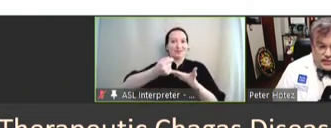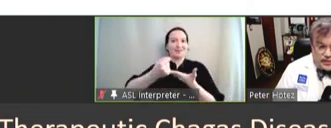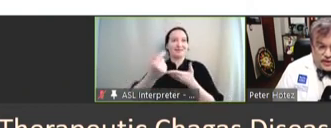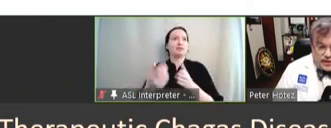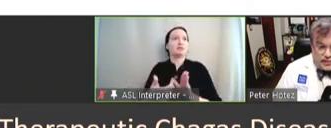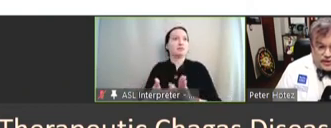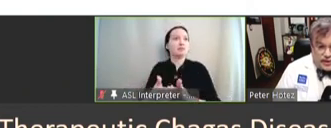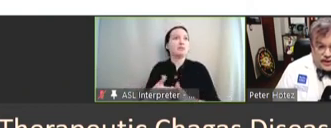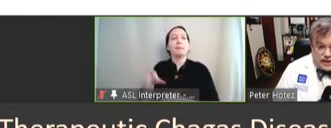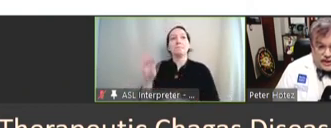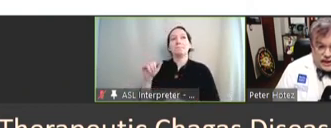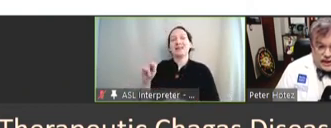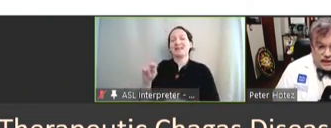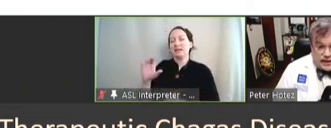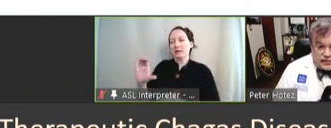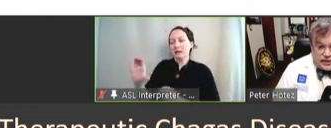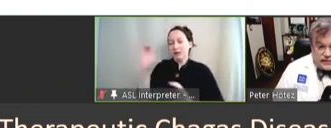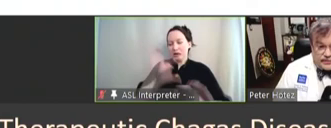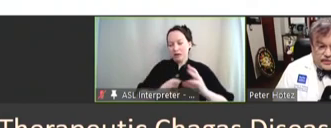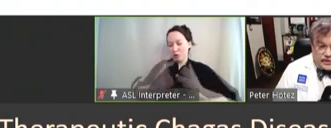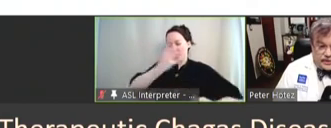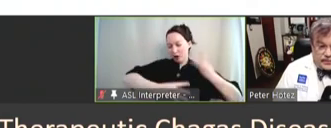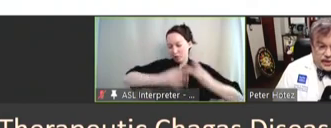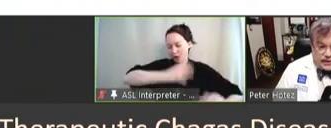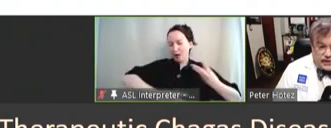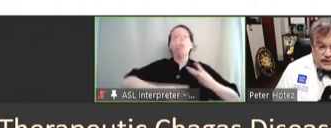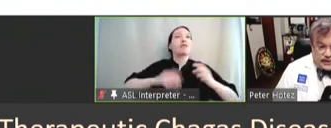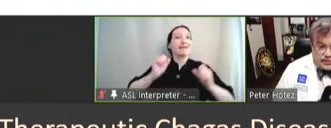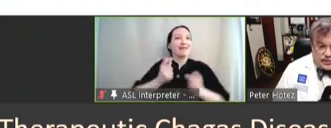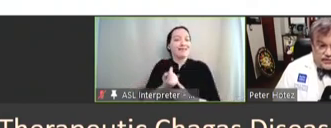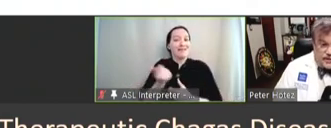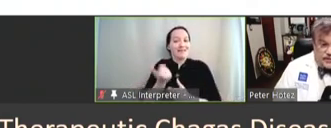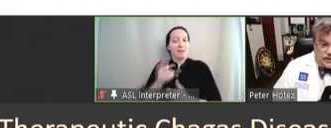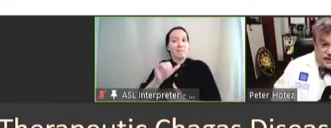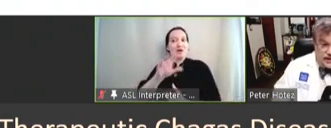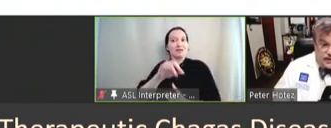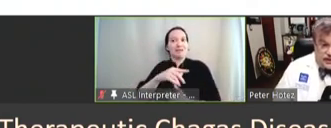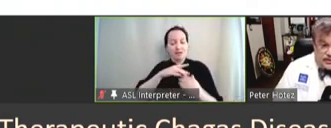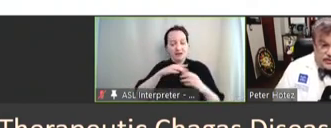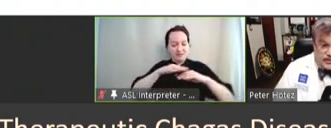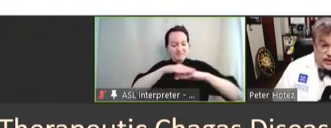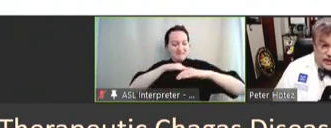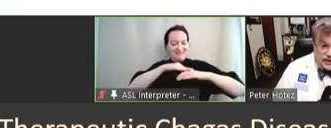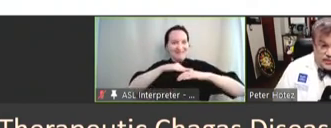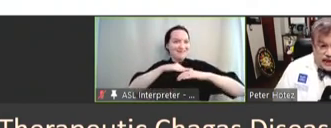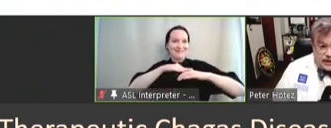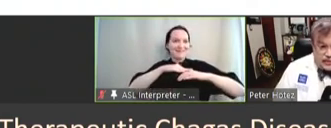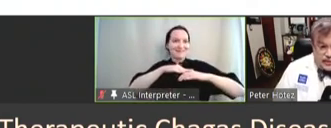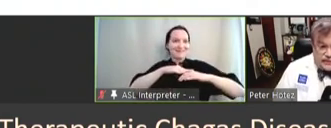chemotherapy can get rid of parasites in the periphery but doesn't seem to be adequate